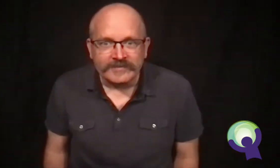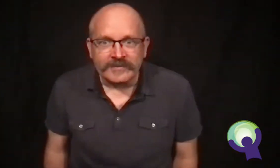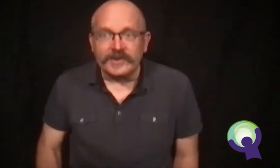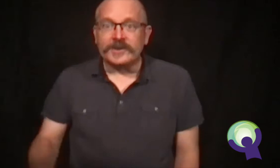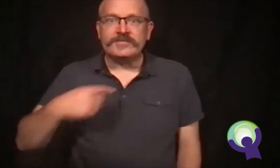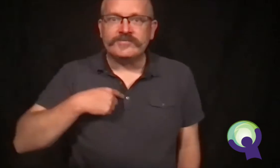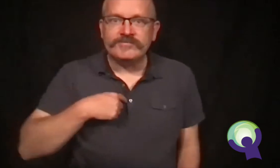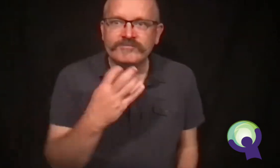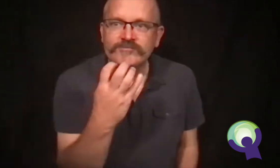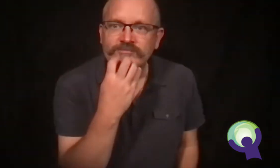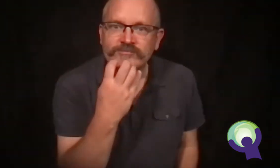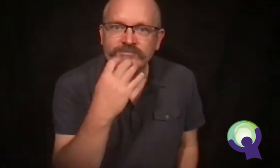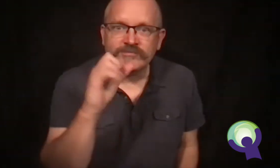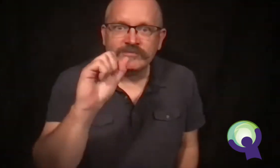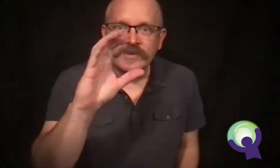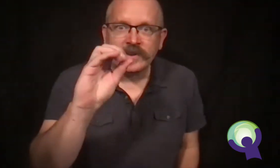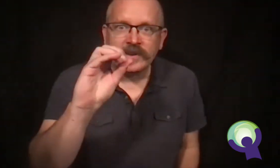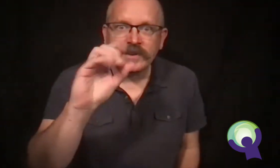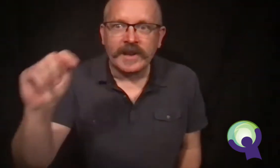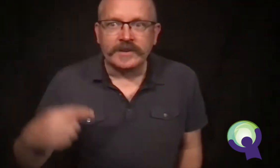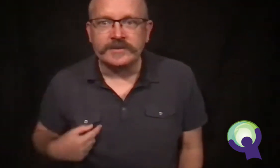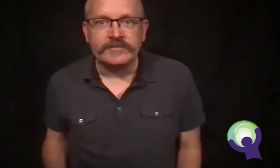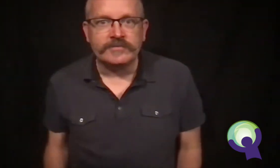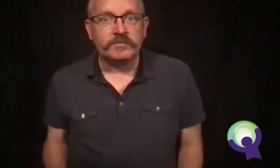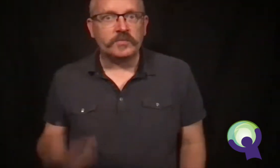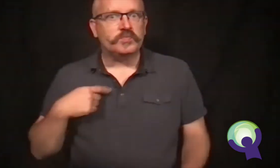Hello! My name is Scott.